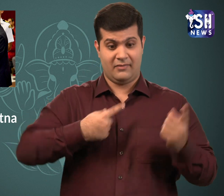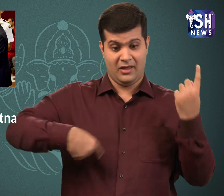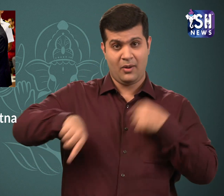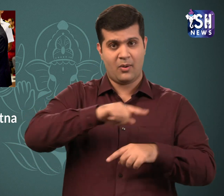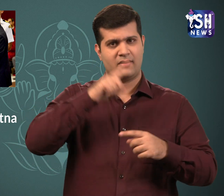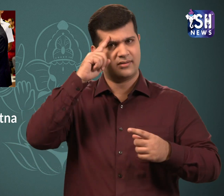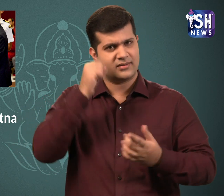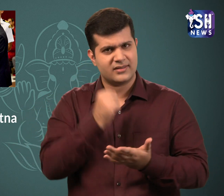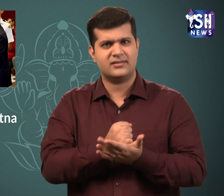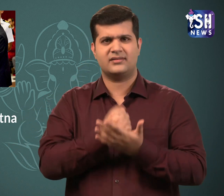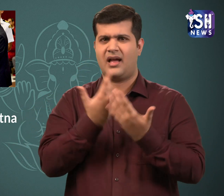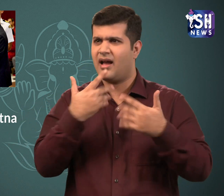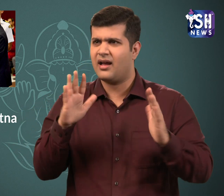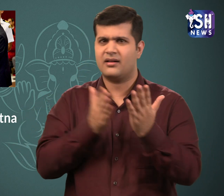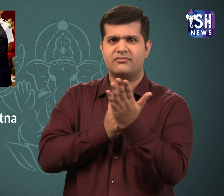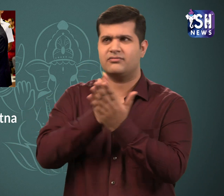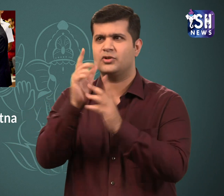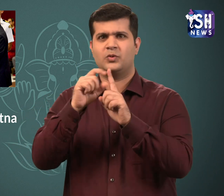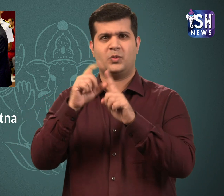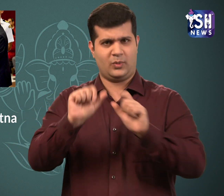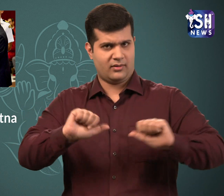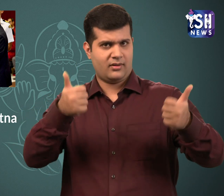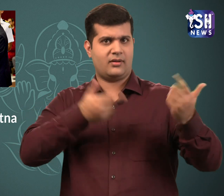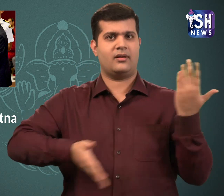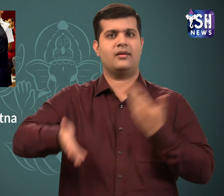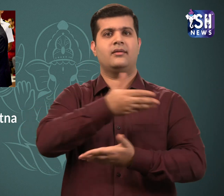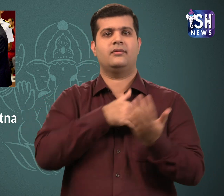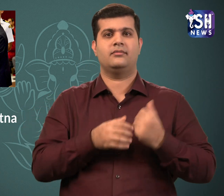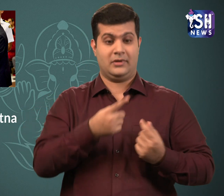They can do anything they decide.